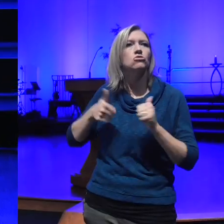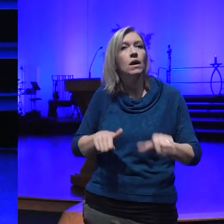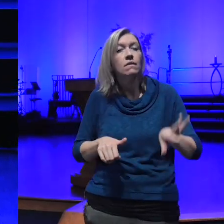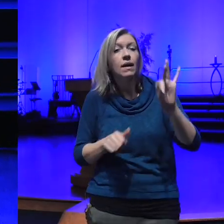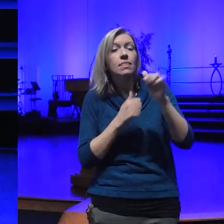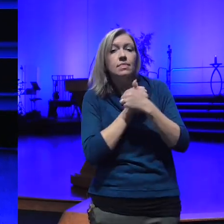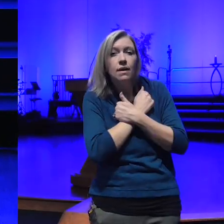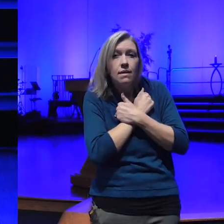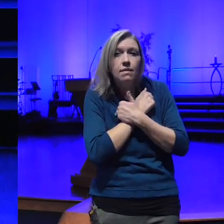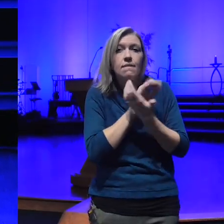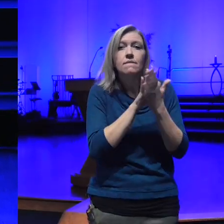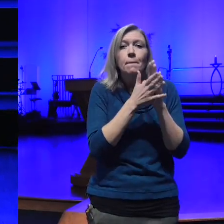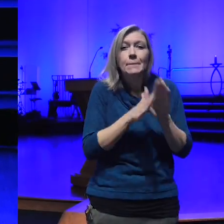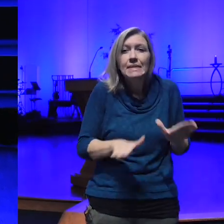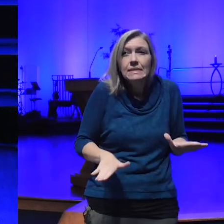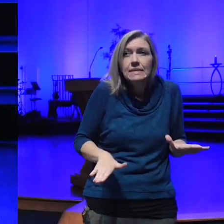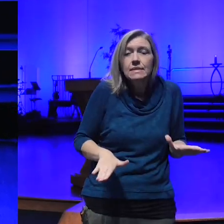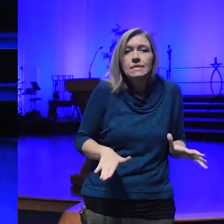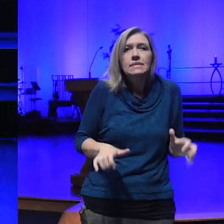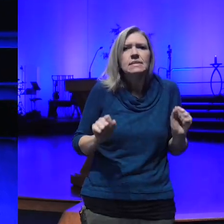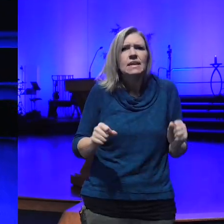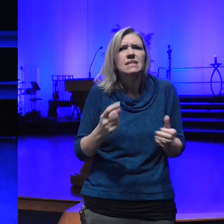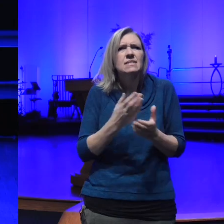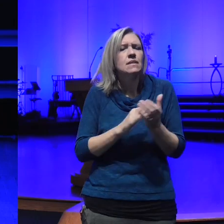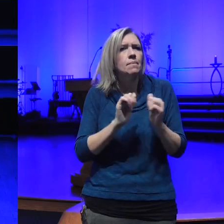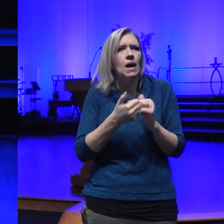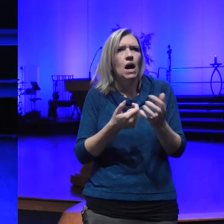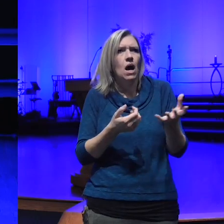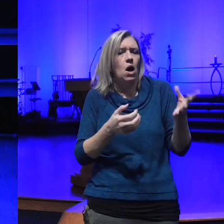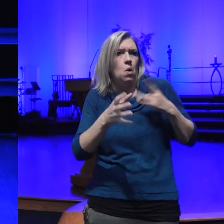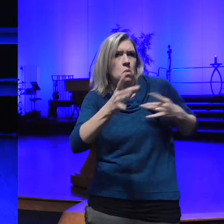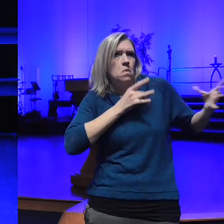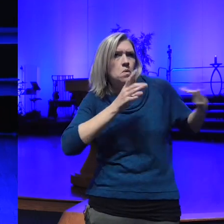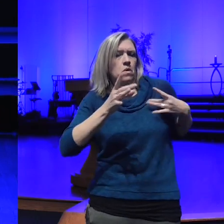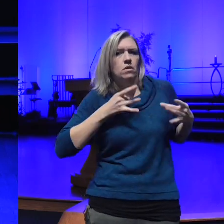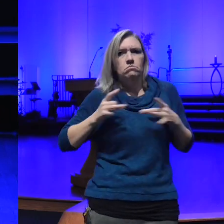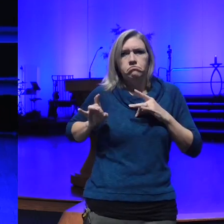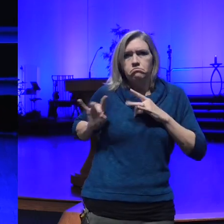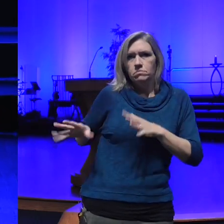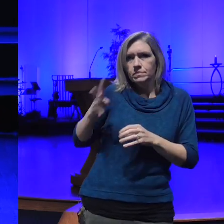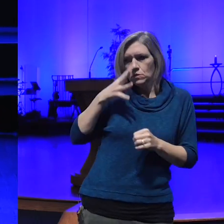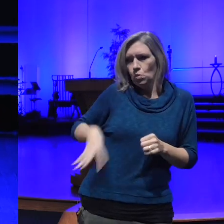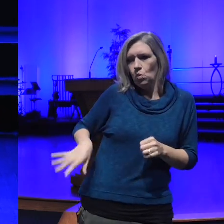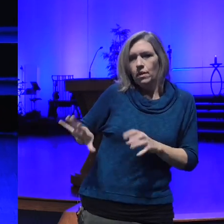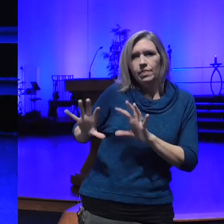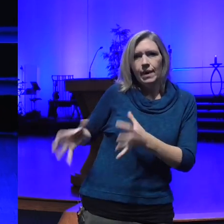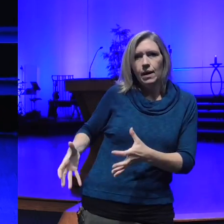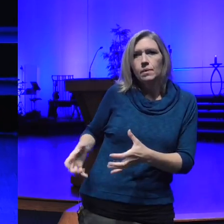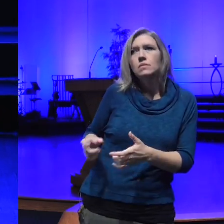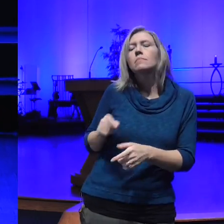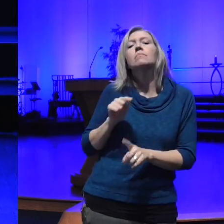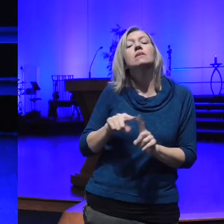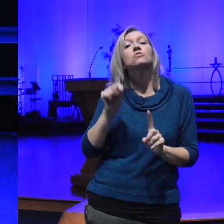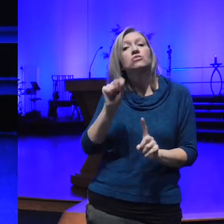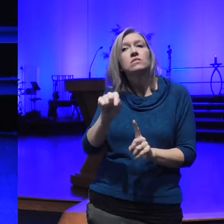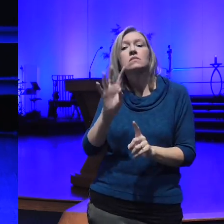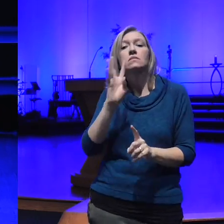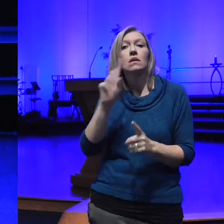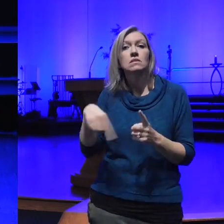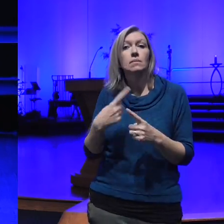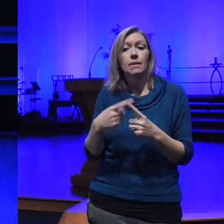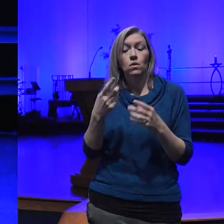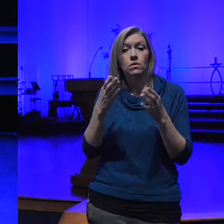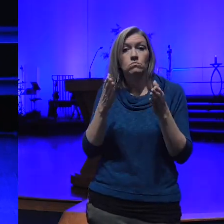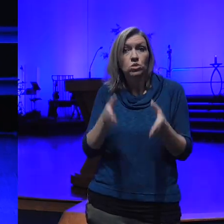pack it into our beingness she talks though about a bodic does the opposite and many of the Buddhist